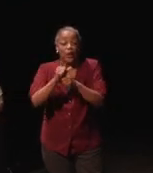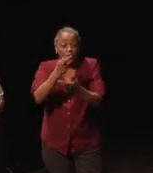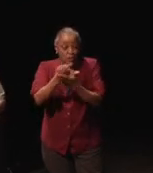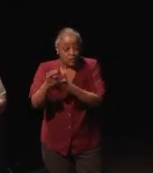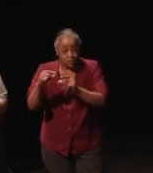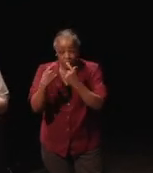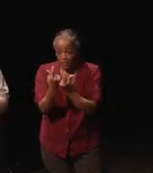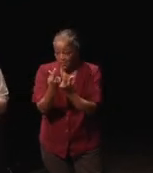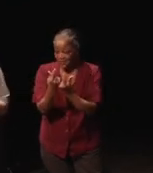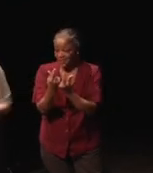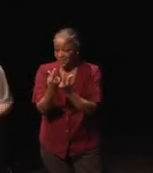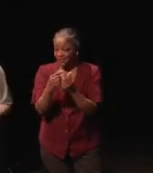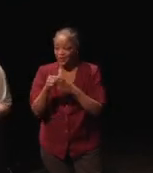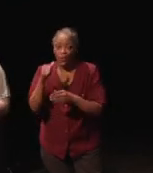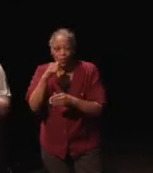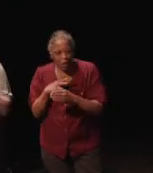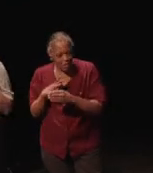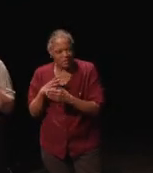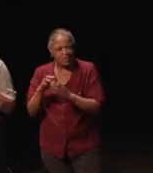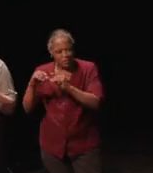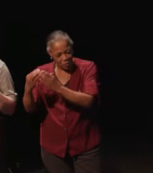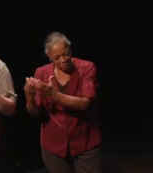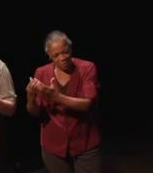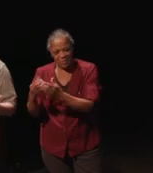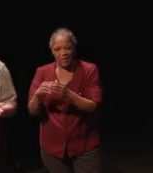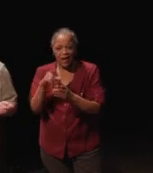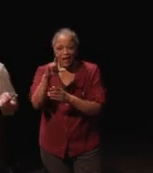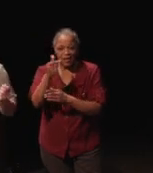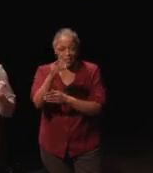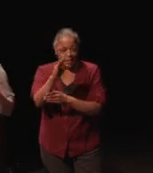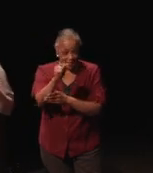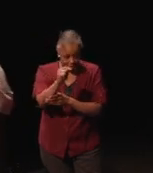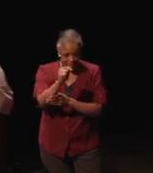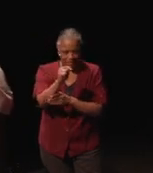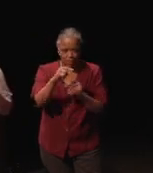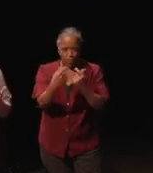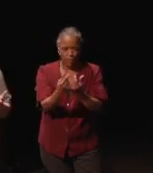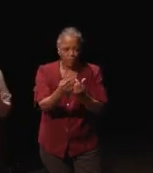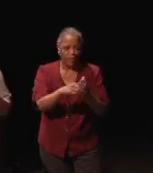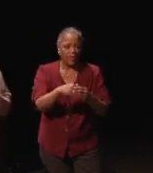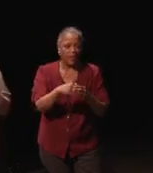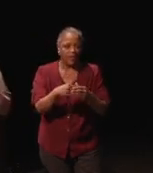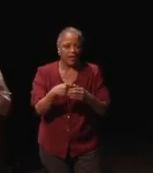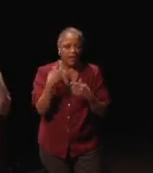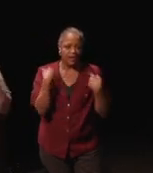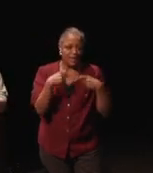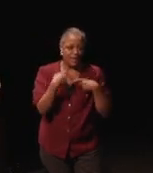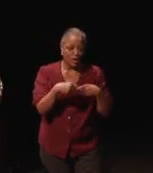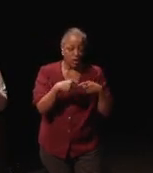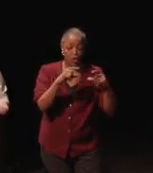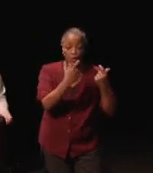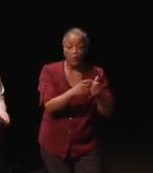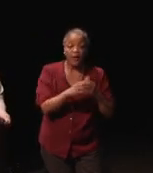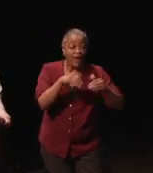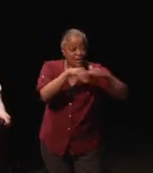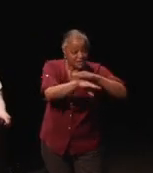So, there's like a Women's Resource Groups, group LGBT, there's Latino, and accessibility now.